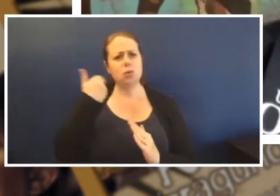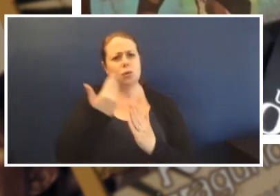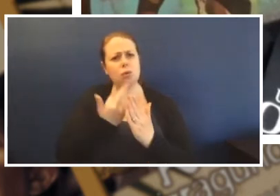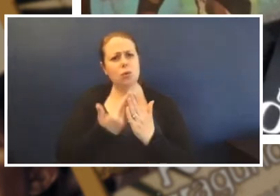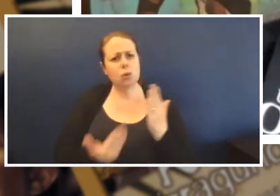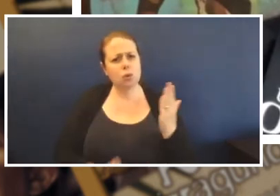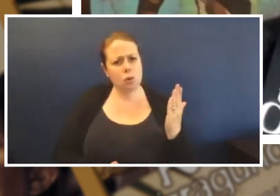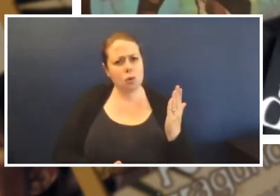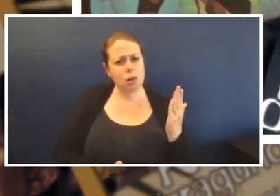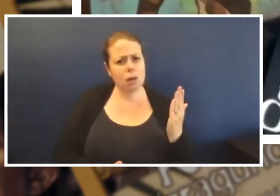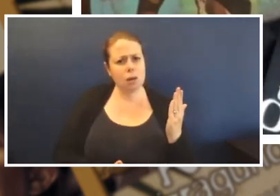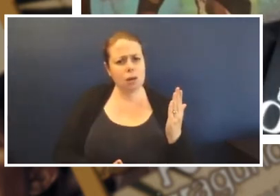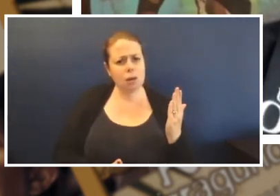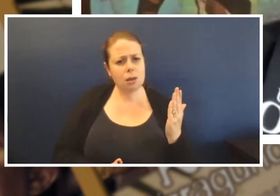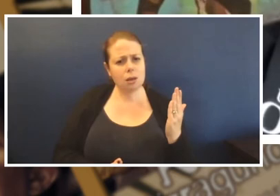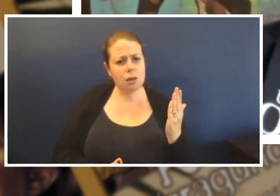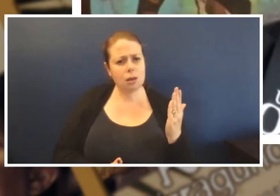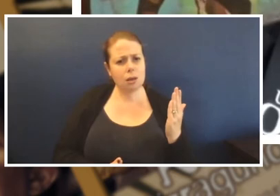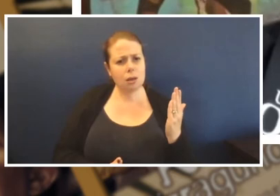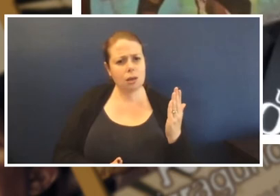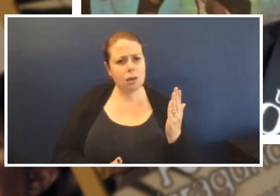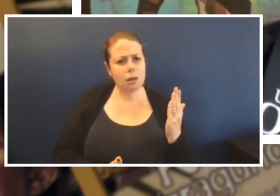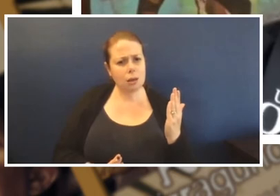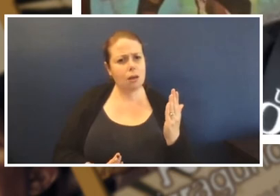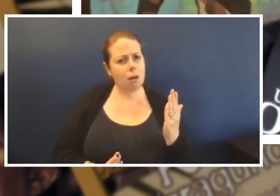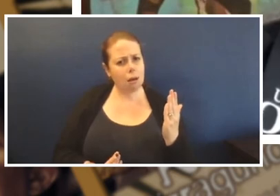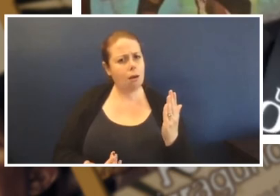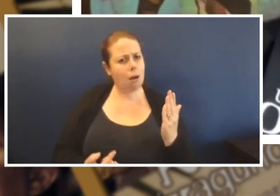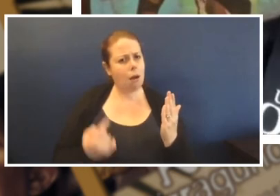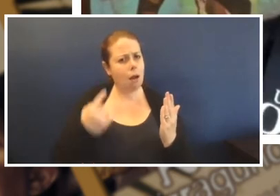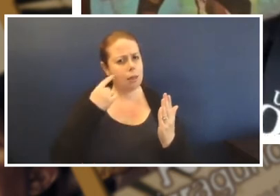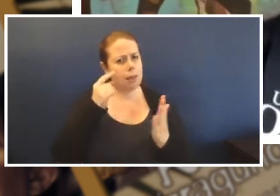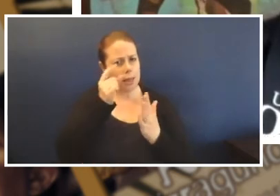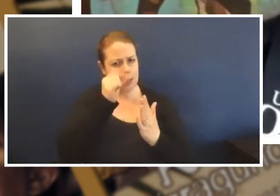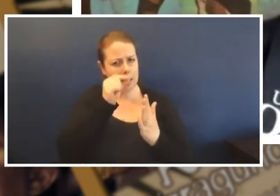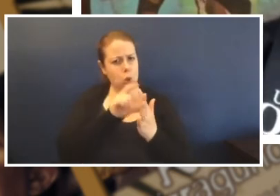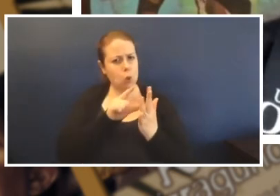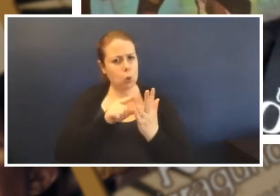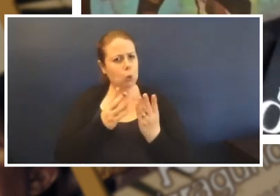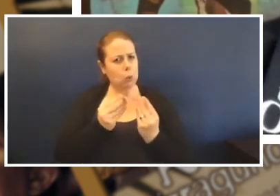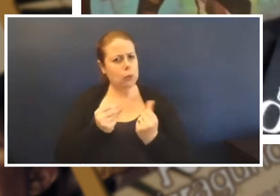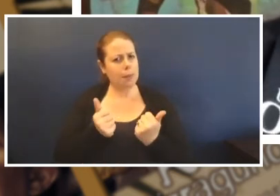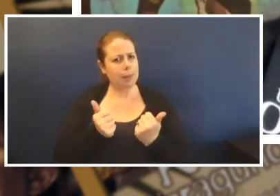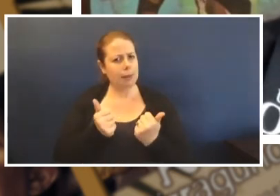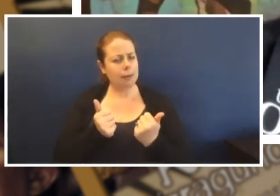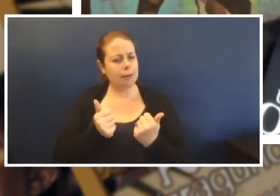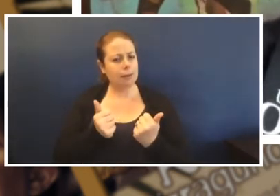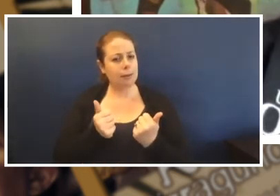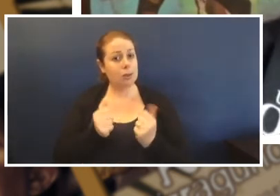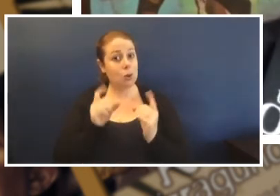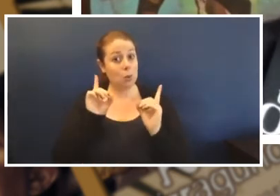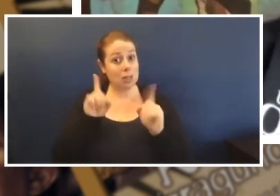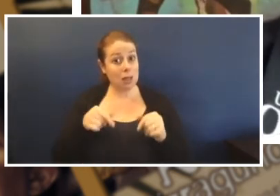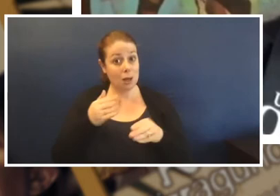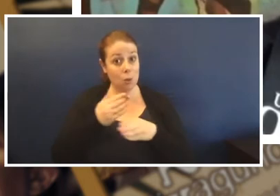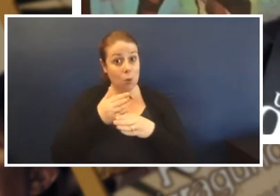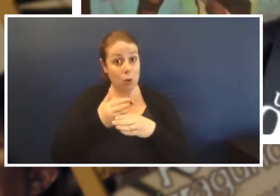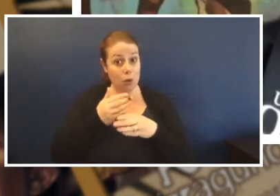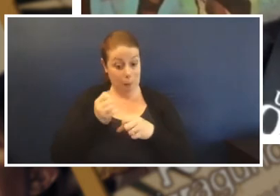I think I could do something with that. So then we started working on making it into a book